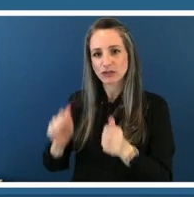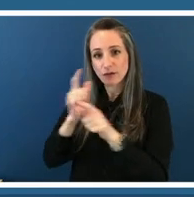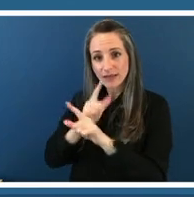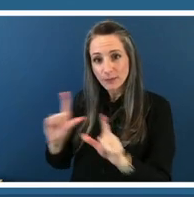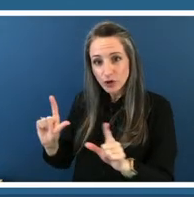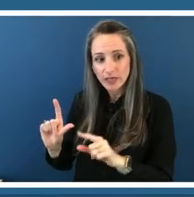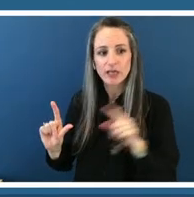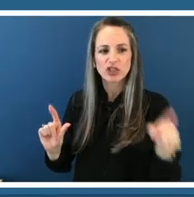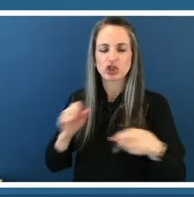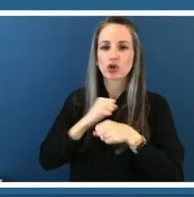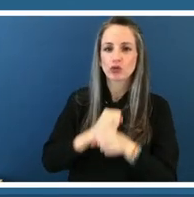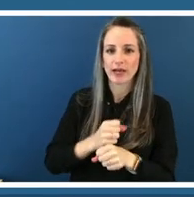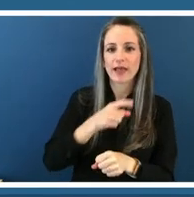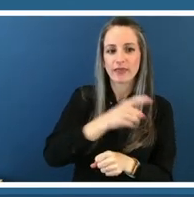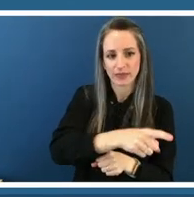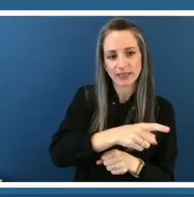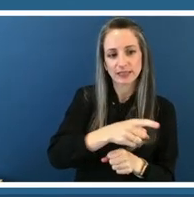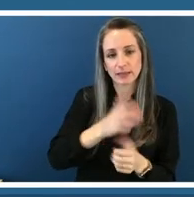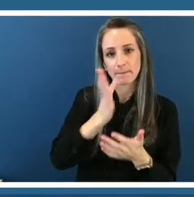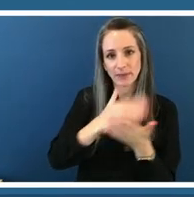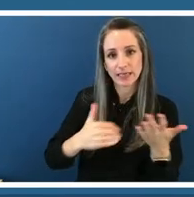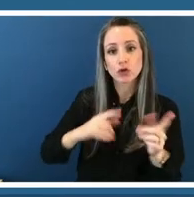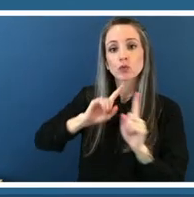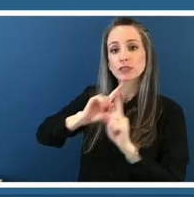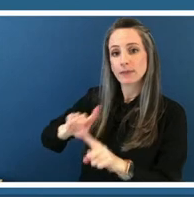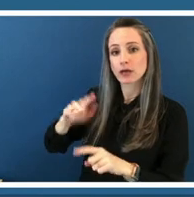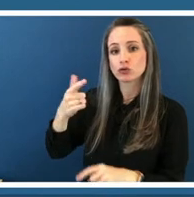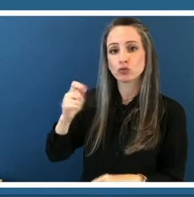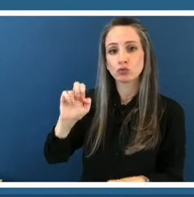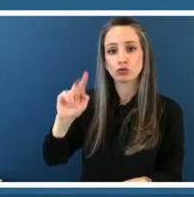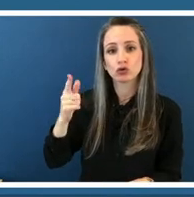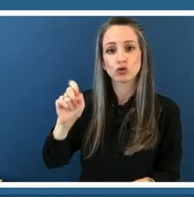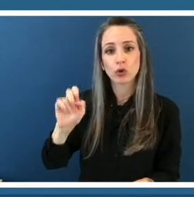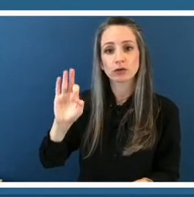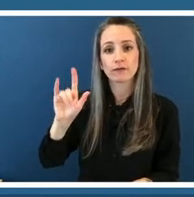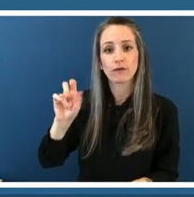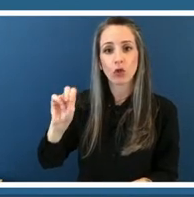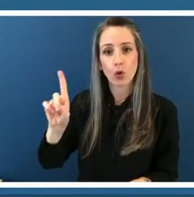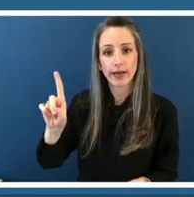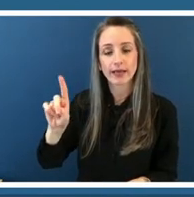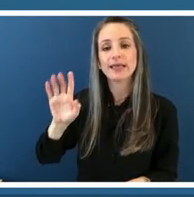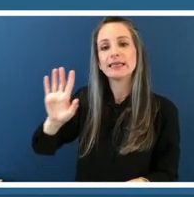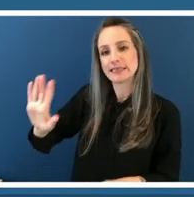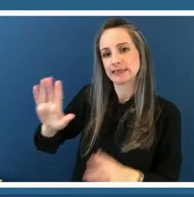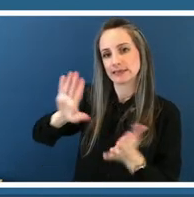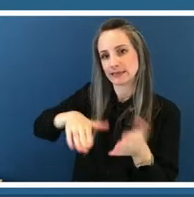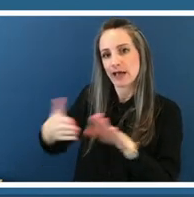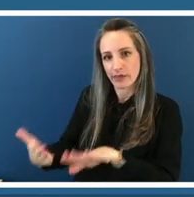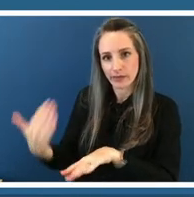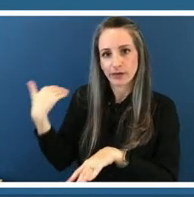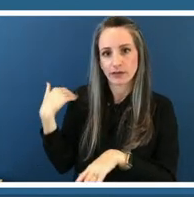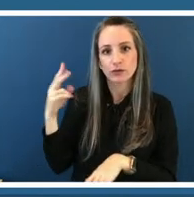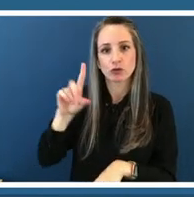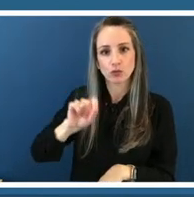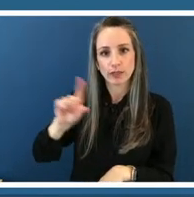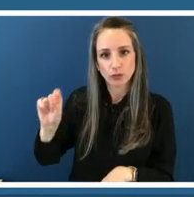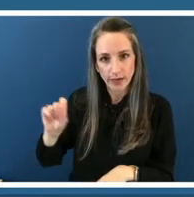response to george floyd's death in the summer 2020 and with the uprisings that followed it across the nation